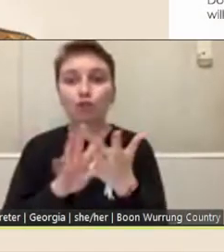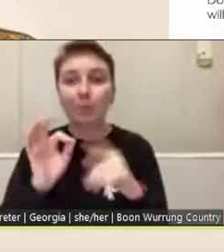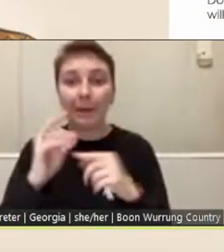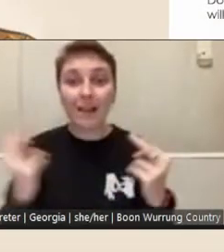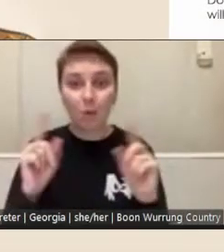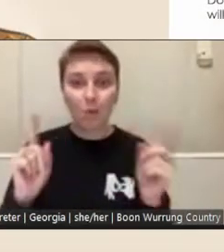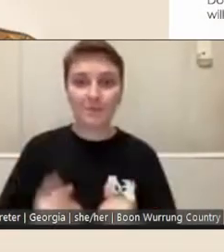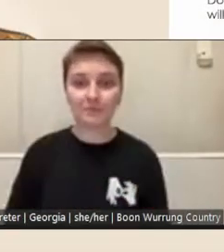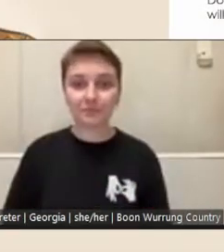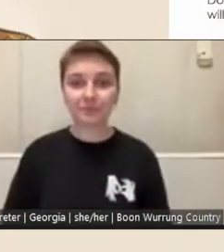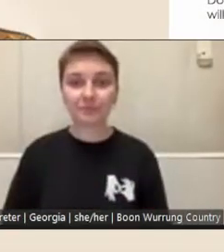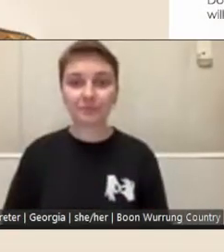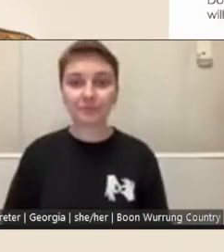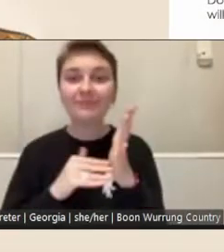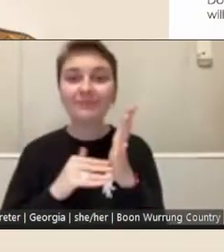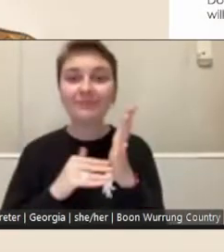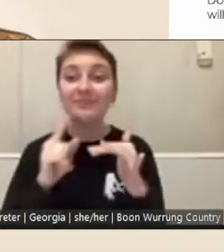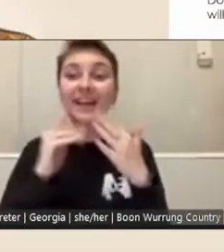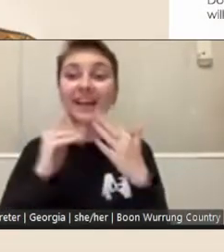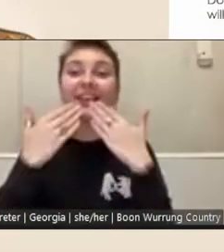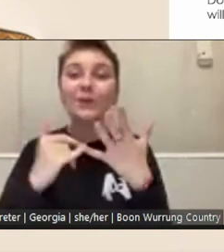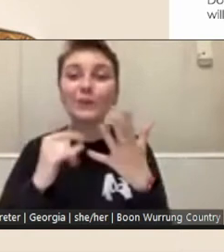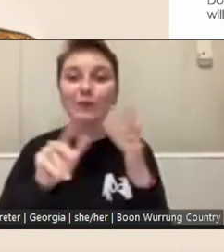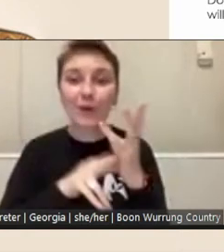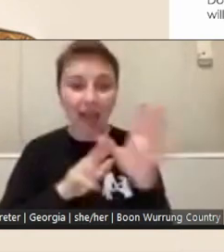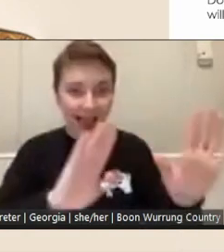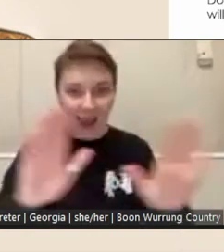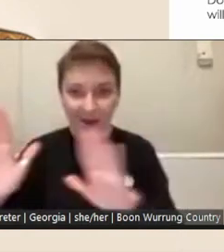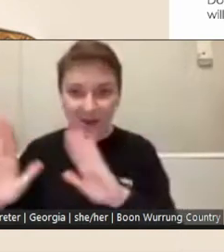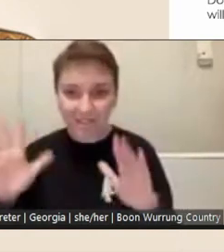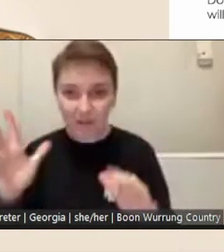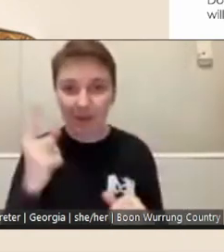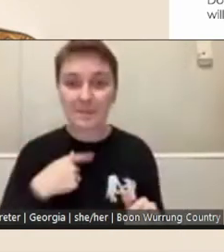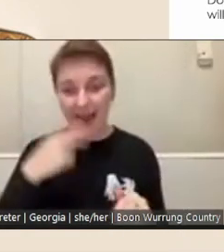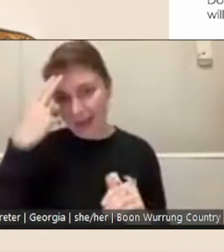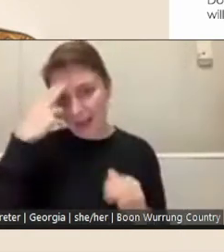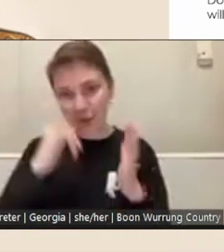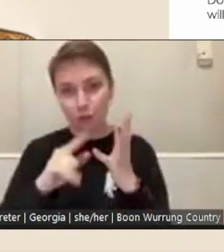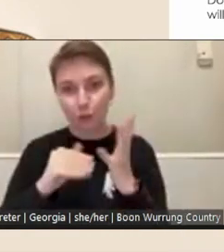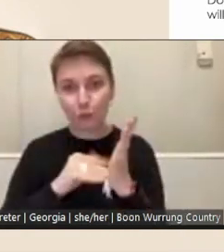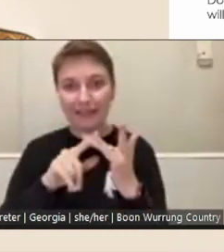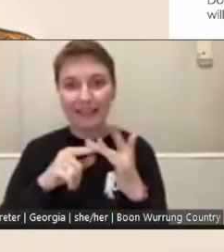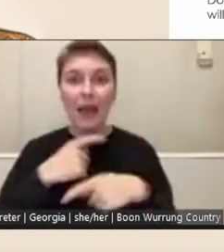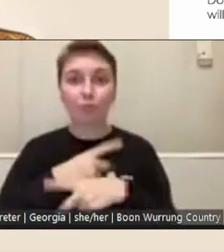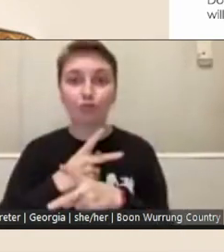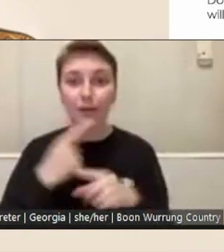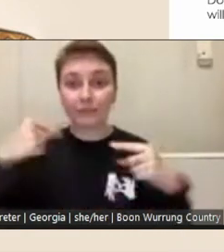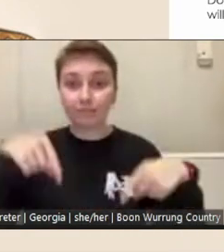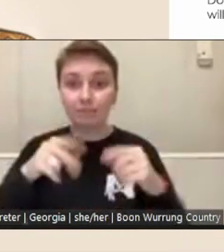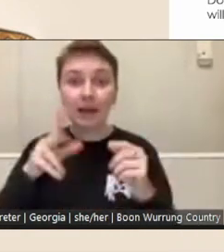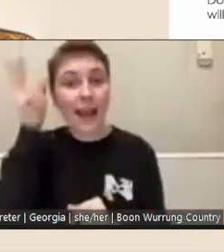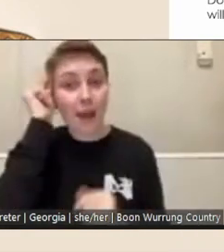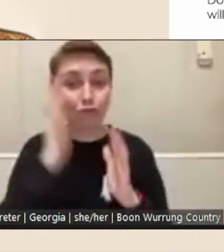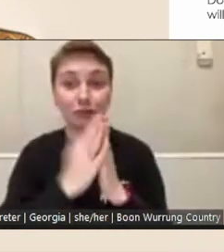Suzie Gaspar: Thanks, Shona. Hi everyone, I'm Suzie, a producer at the library, and a member of the fellowships team.